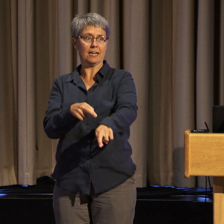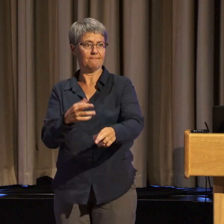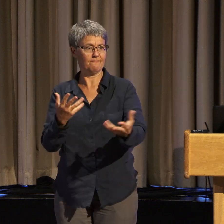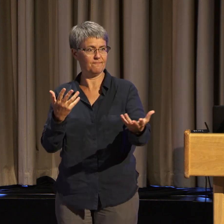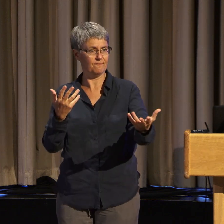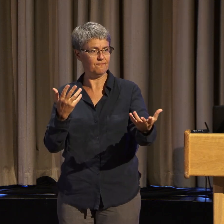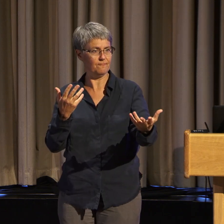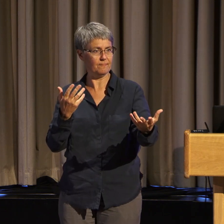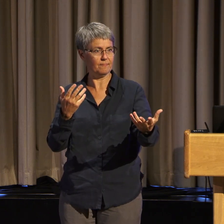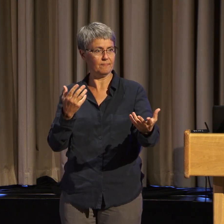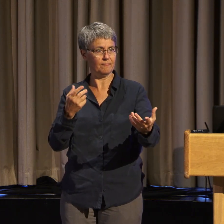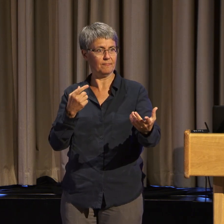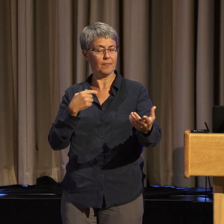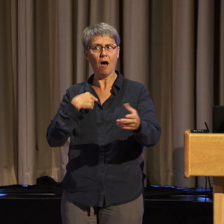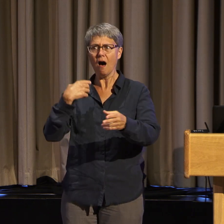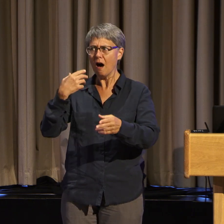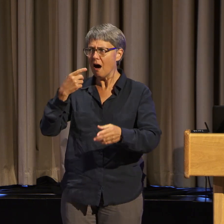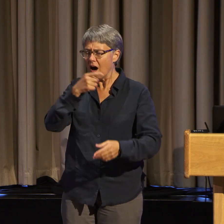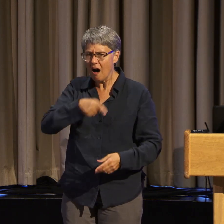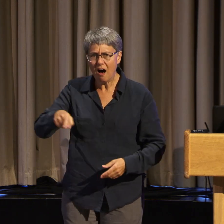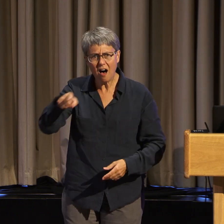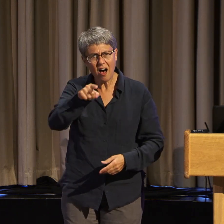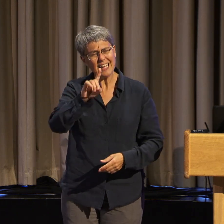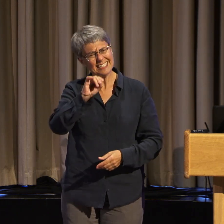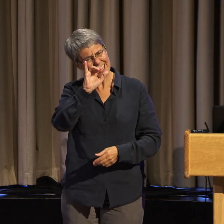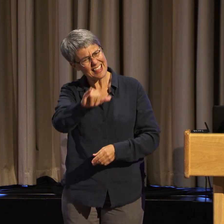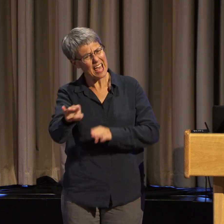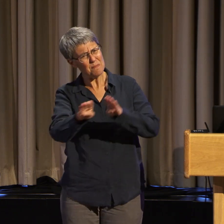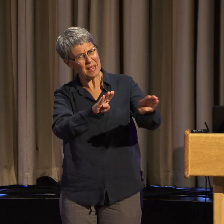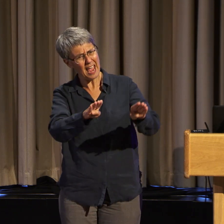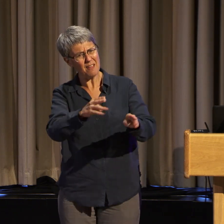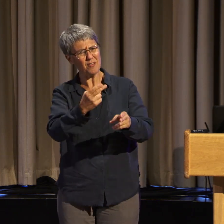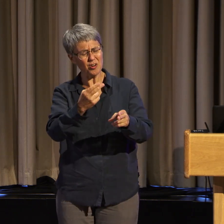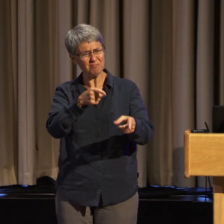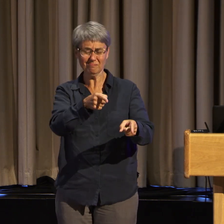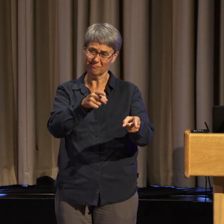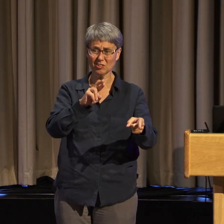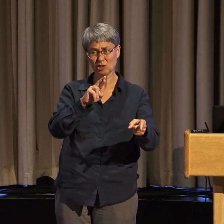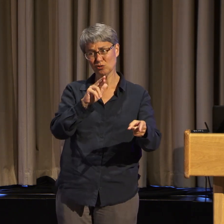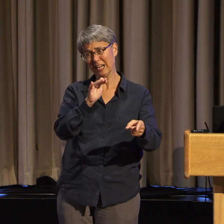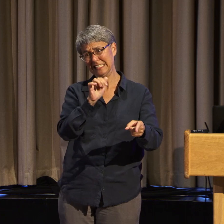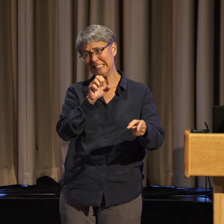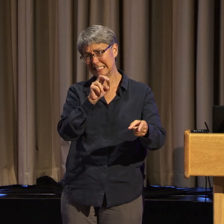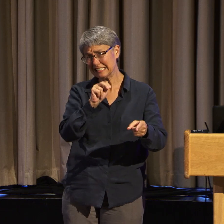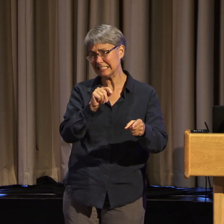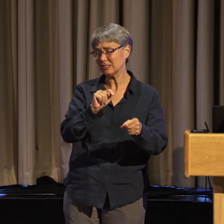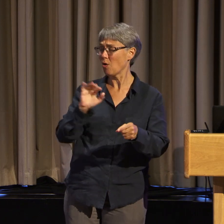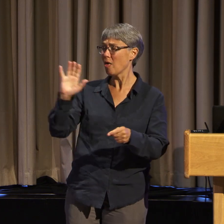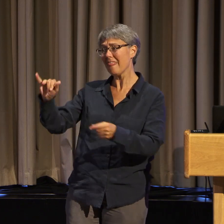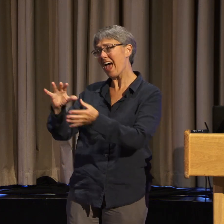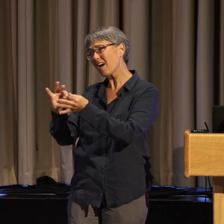or point out racist things that they may do or say, that all of a sudden you're telling them